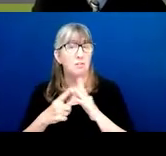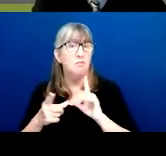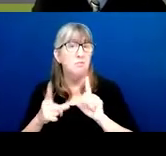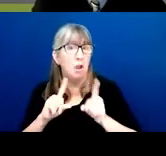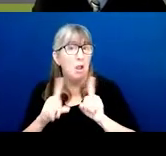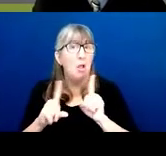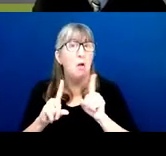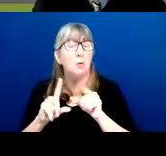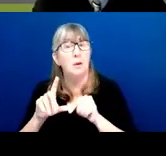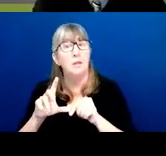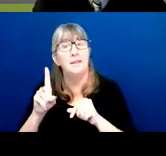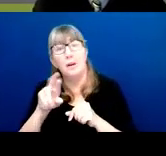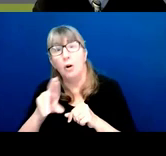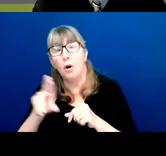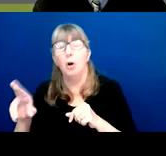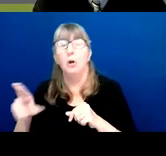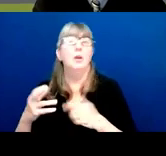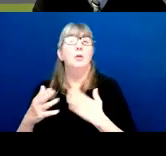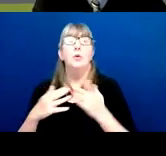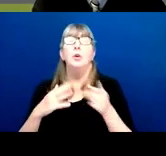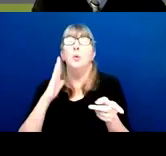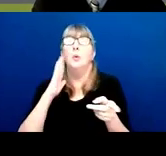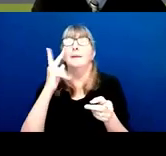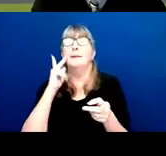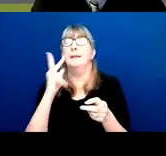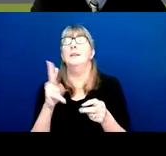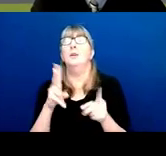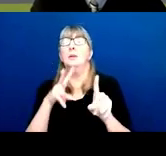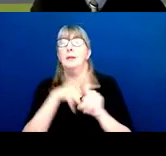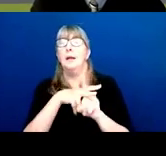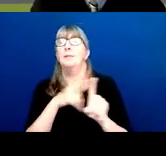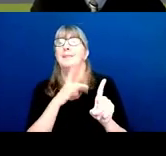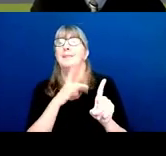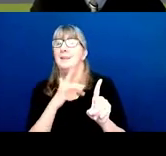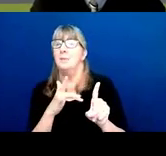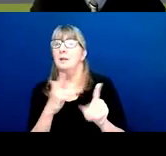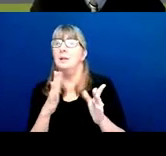So that's why, although you will see your assignments typically within 2 weeks,